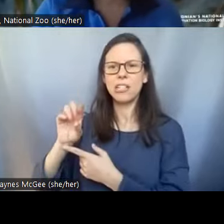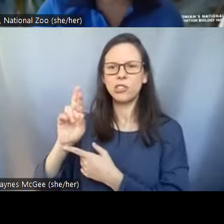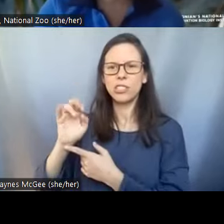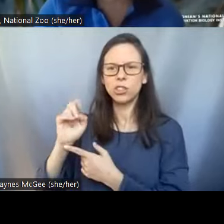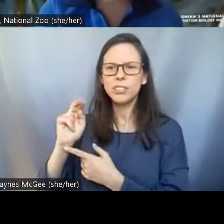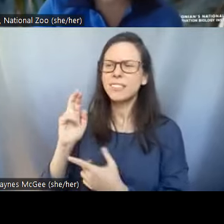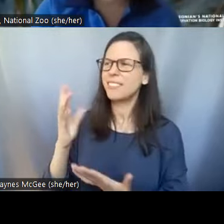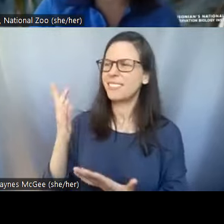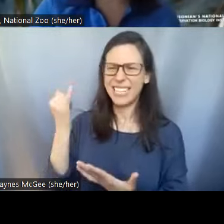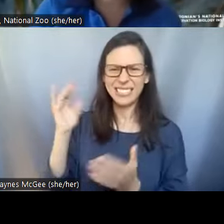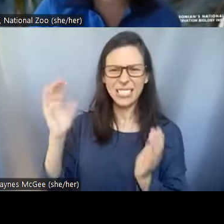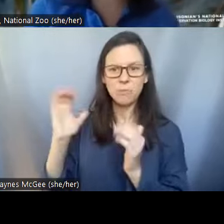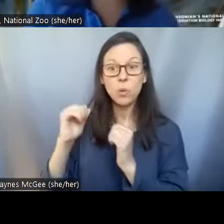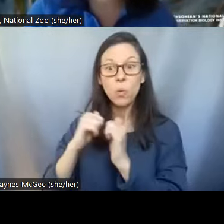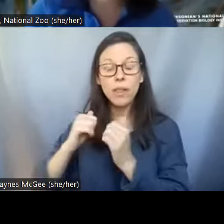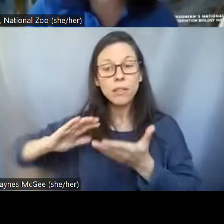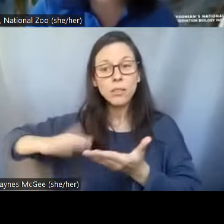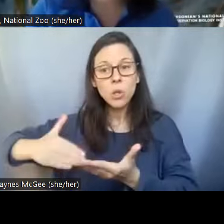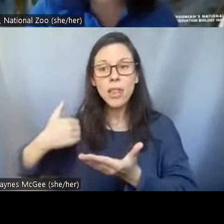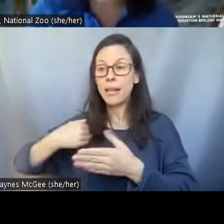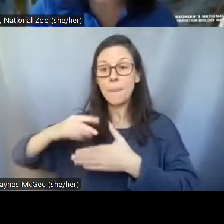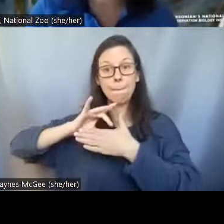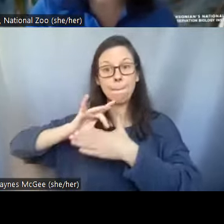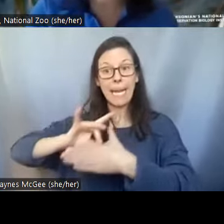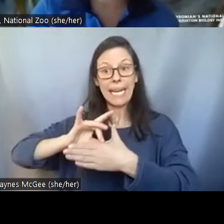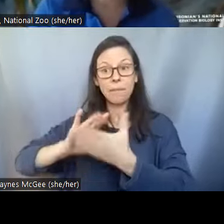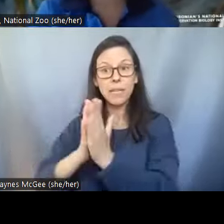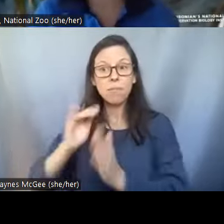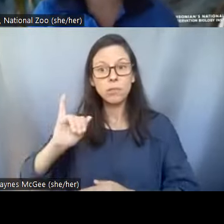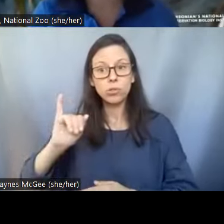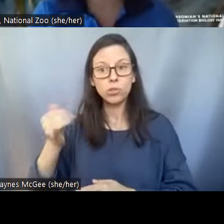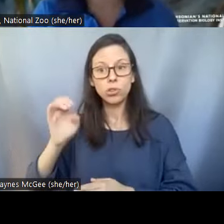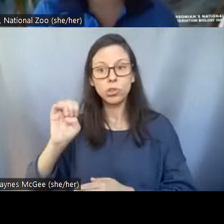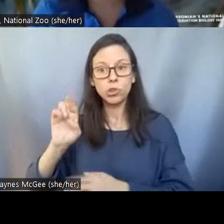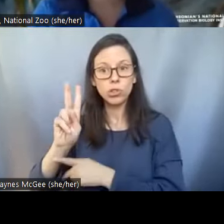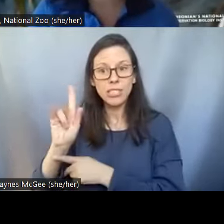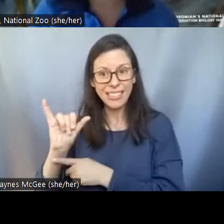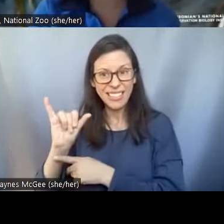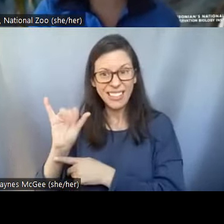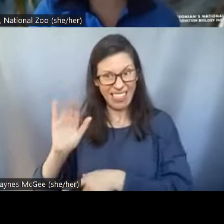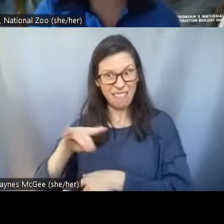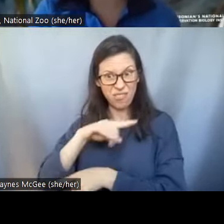Pei-Chih: Well yes, yes it's actually a very similar idea, but what we're trying to do is